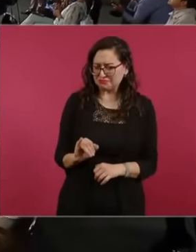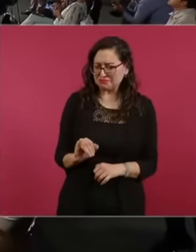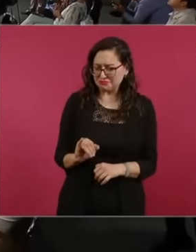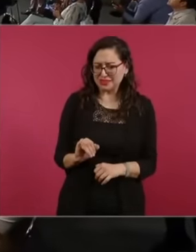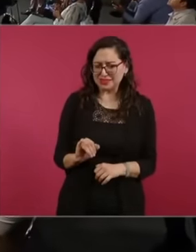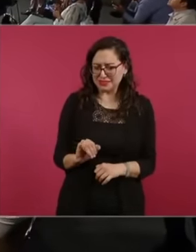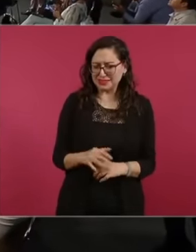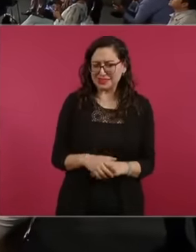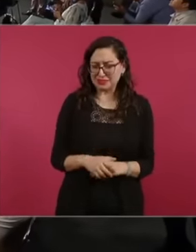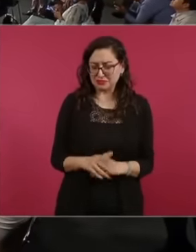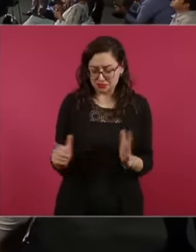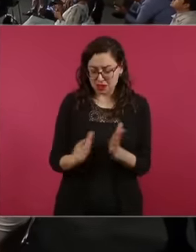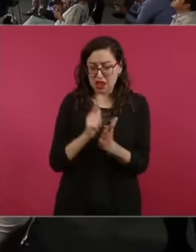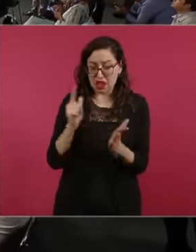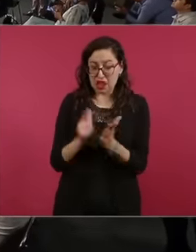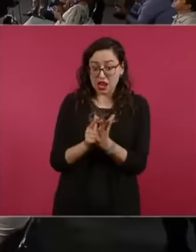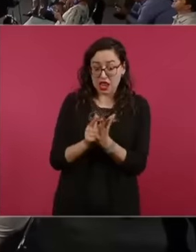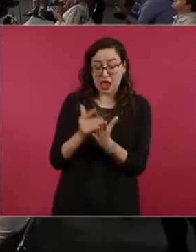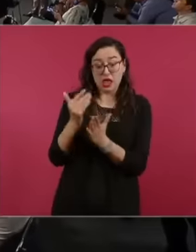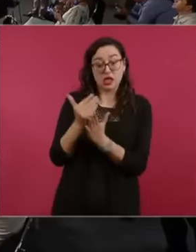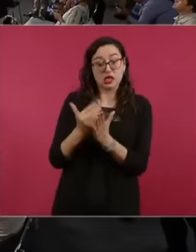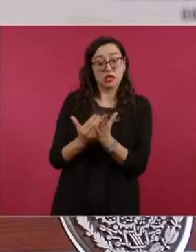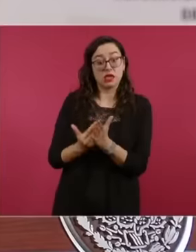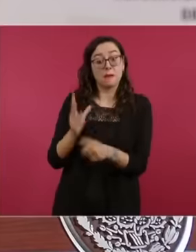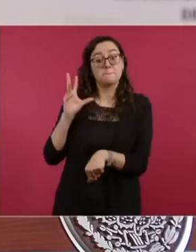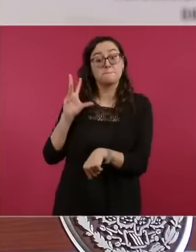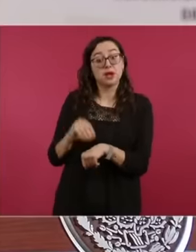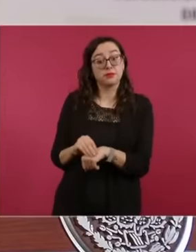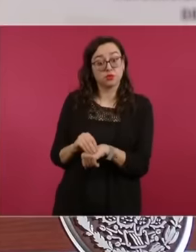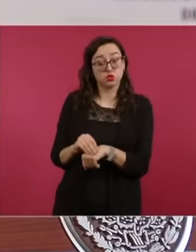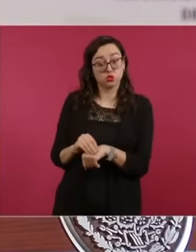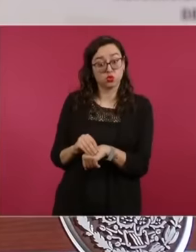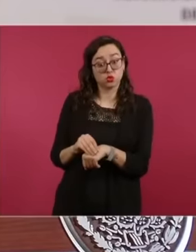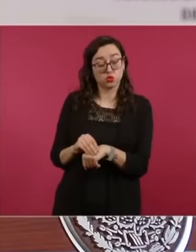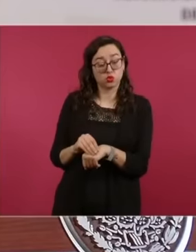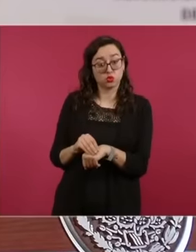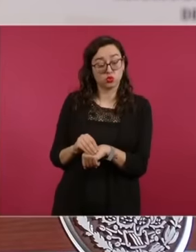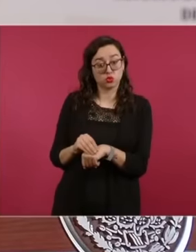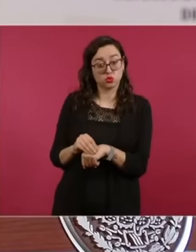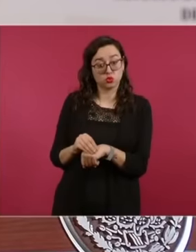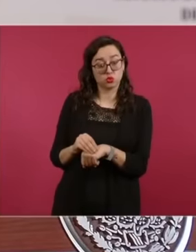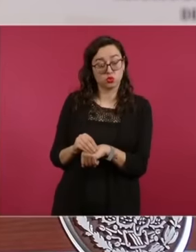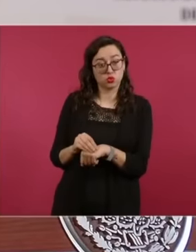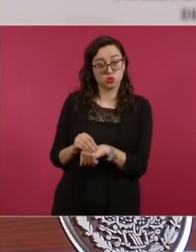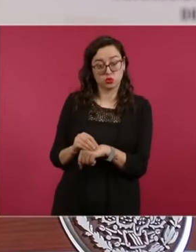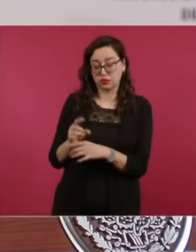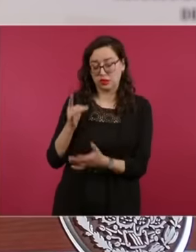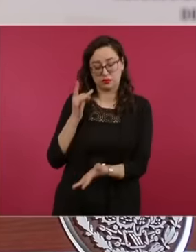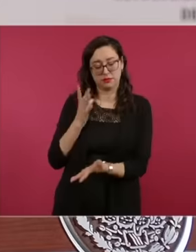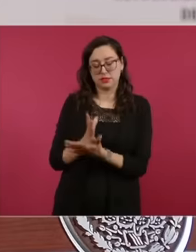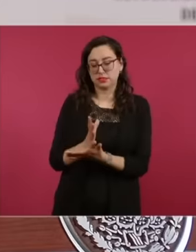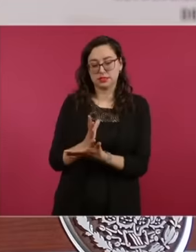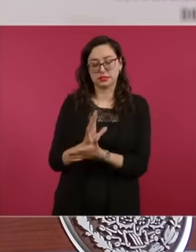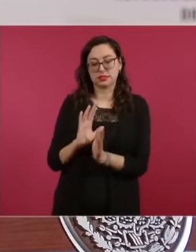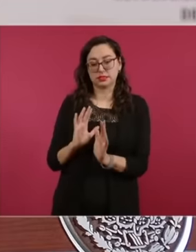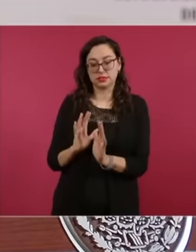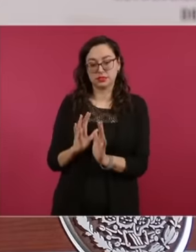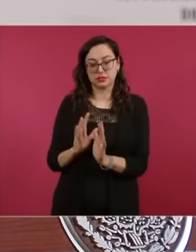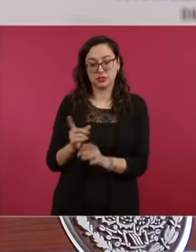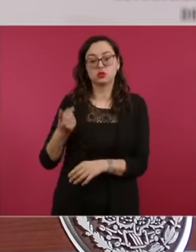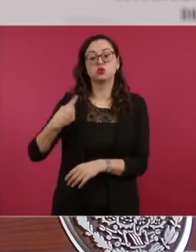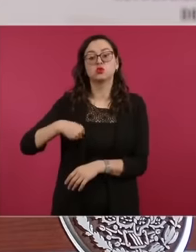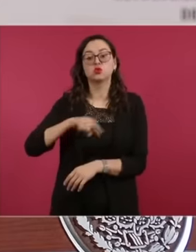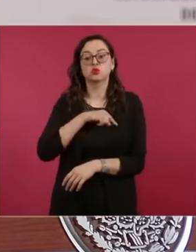that the law allows us to do as public servants. We also have